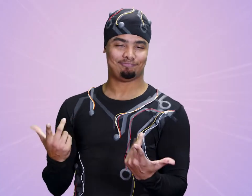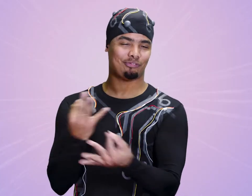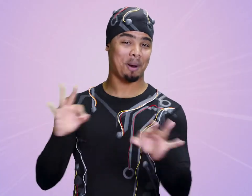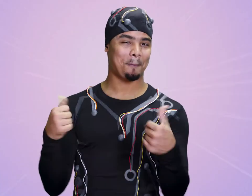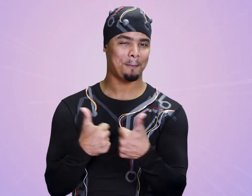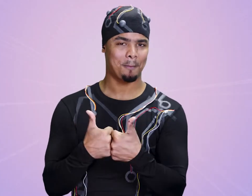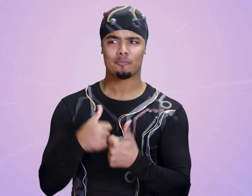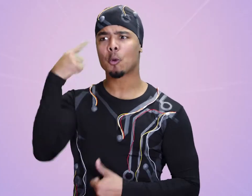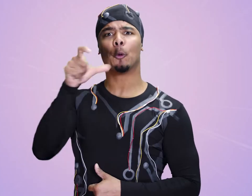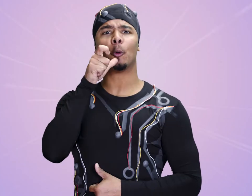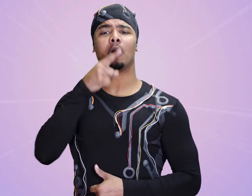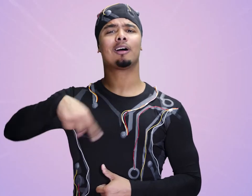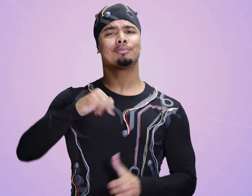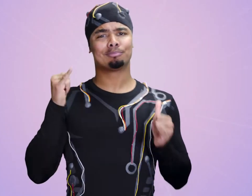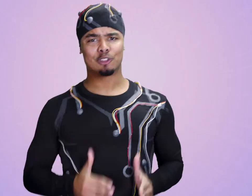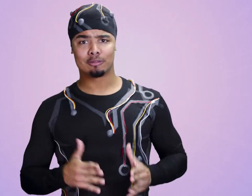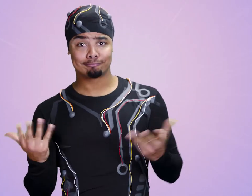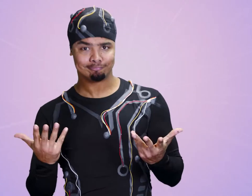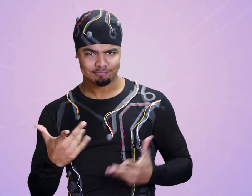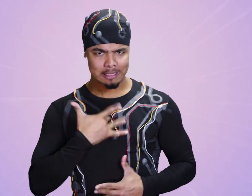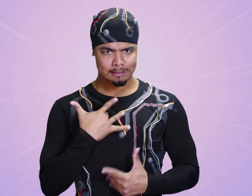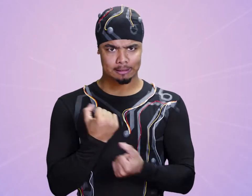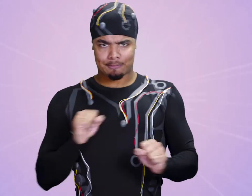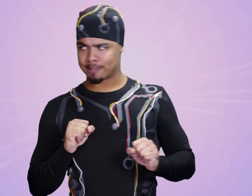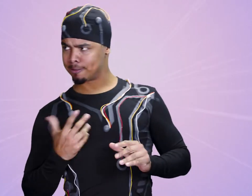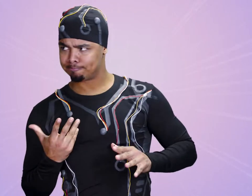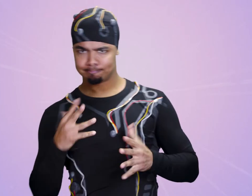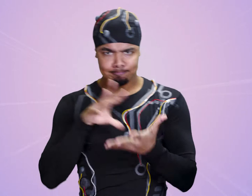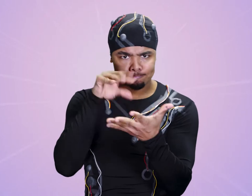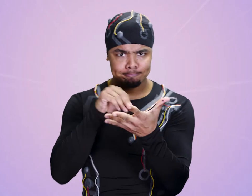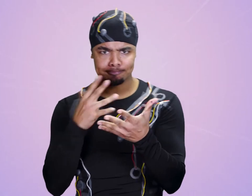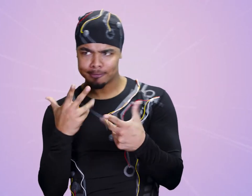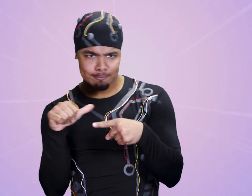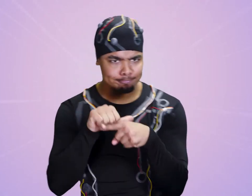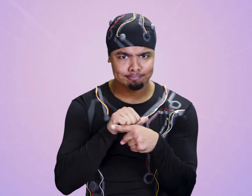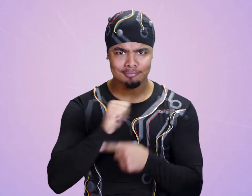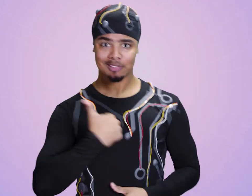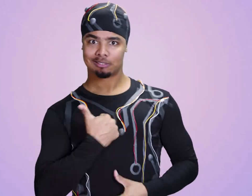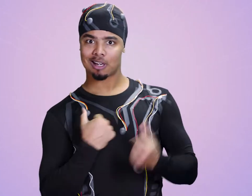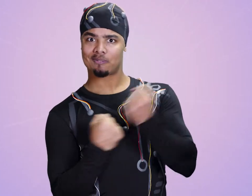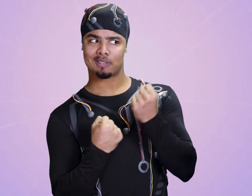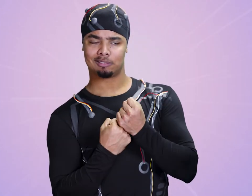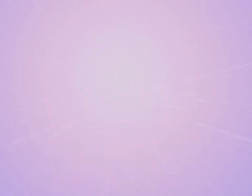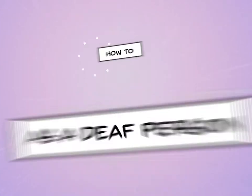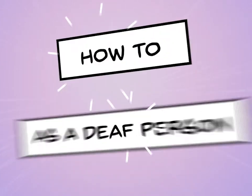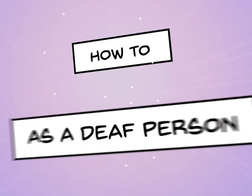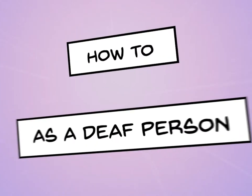Deafverse is a free game for players who want a safe space to learn and practice self-advocacy.